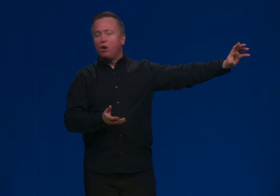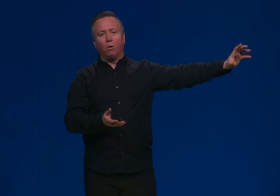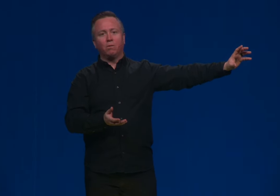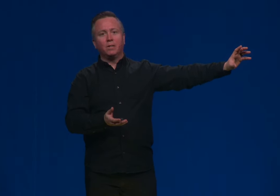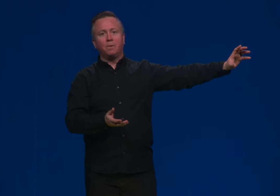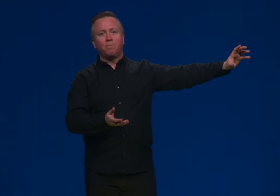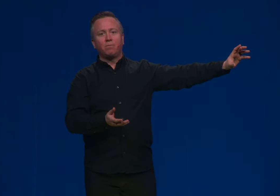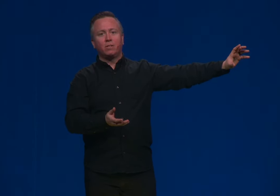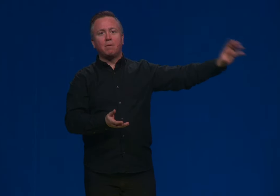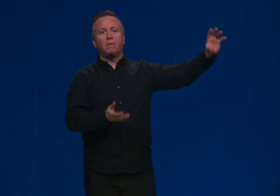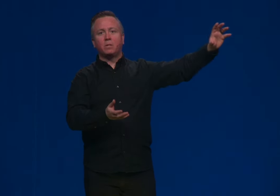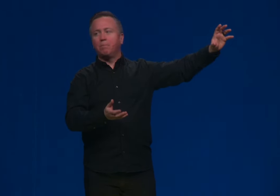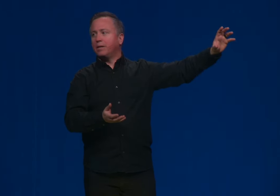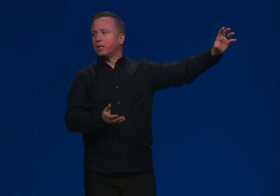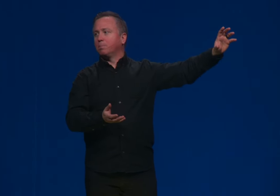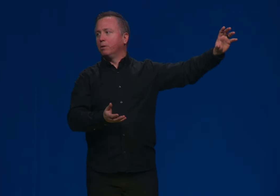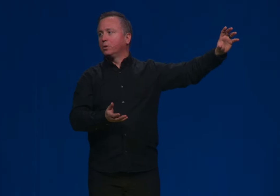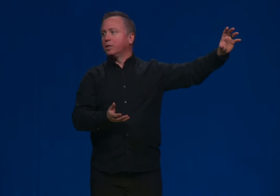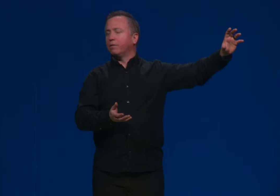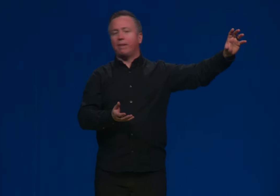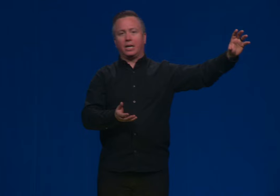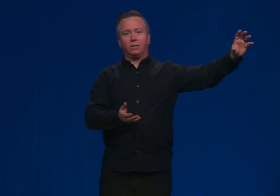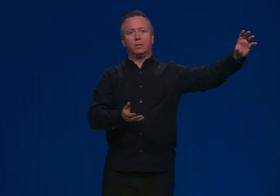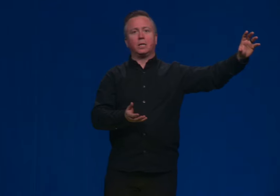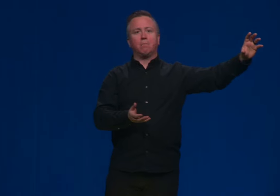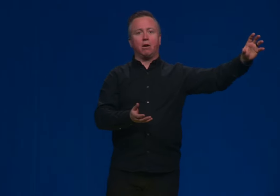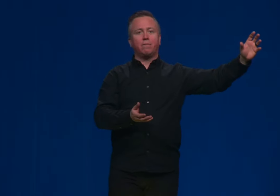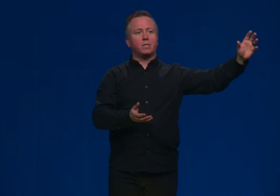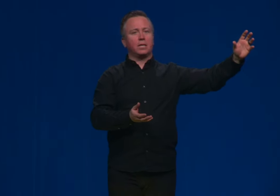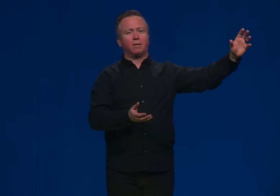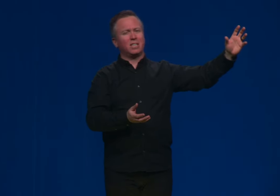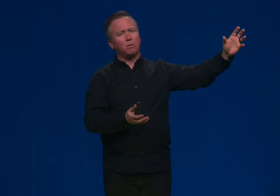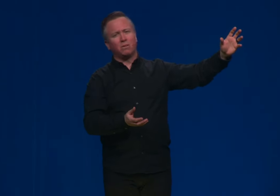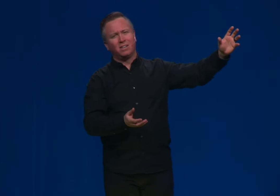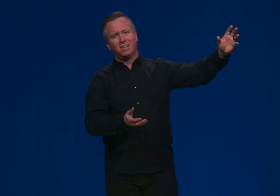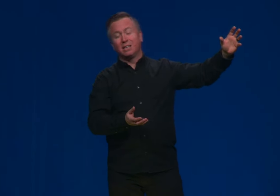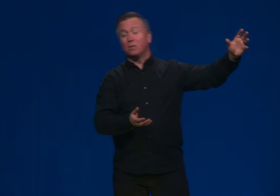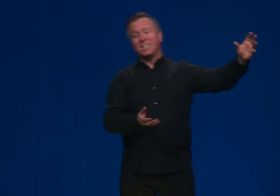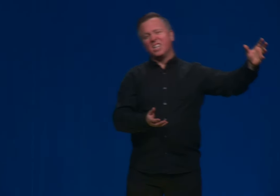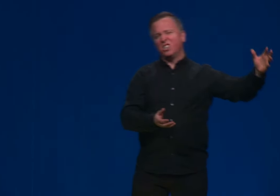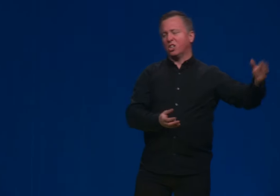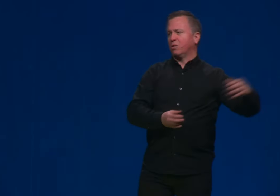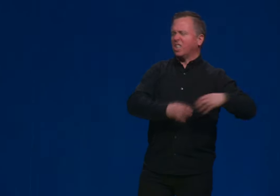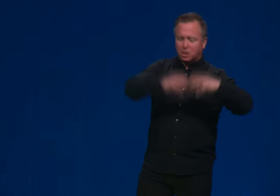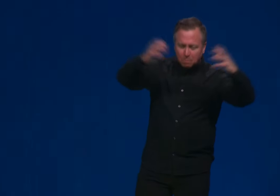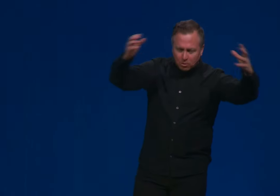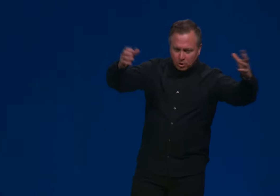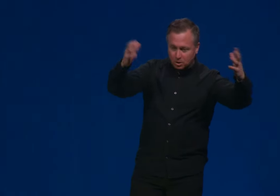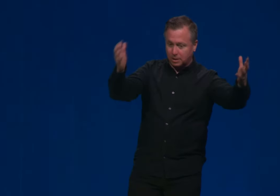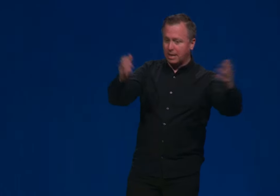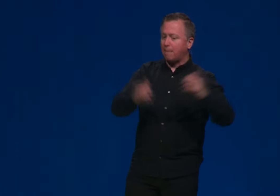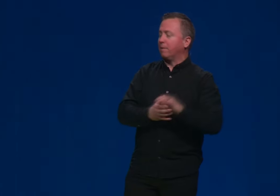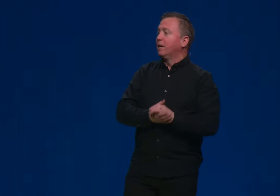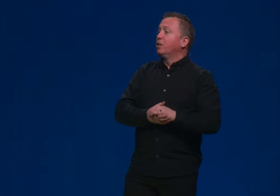No, you know, Remember there was a big explosion at a factory in Saint Boniface, like it was like about, what, ten years ago? It was like explosions. It happened.